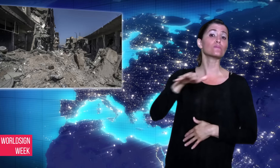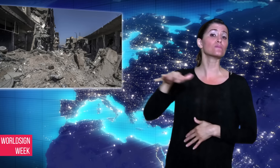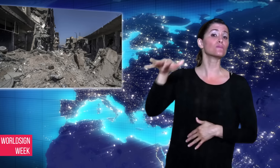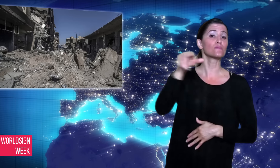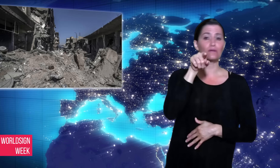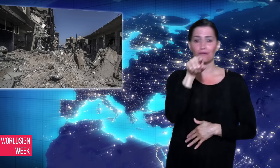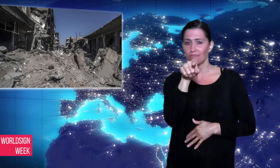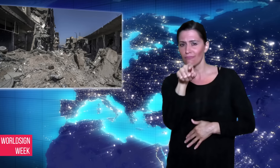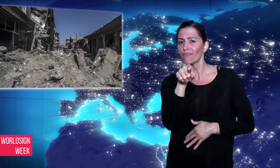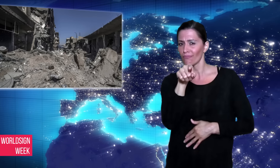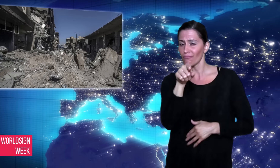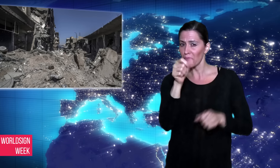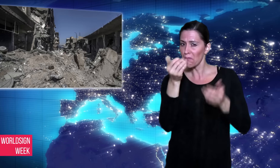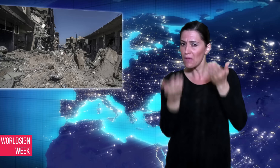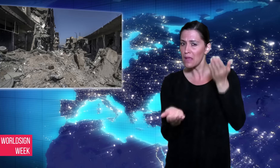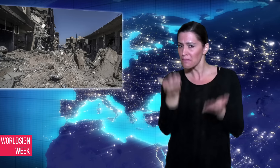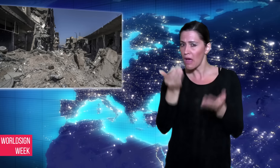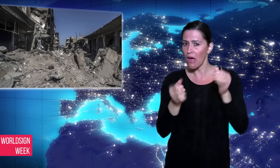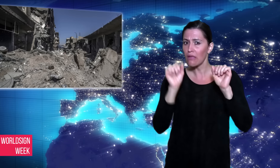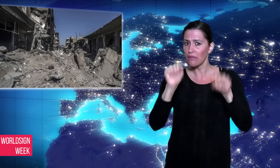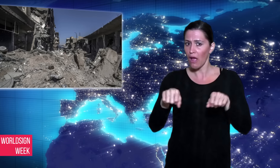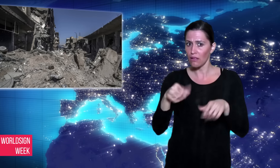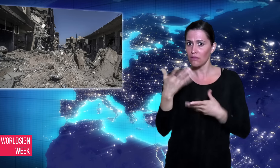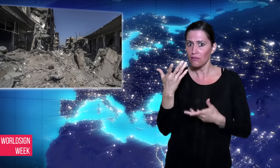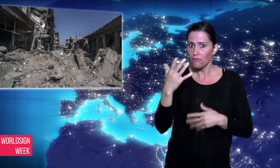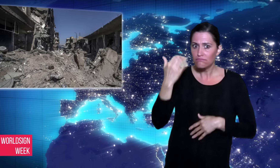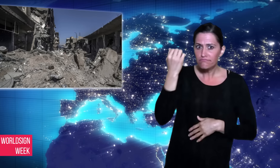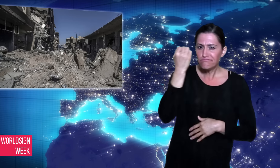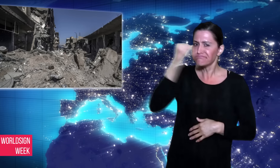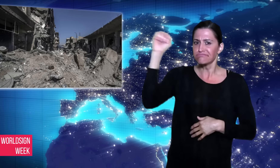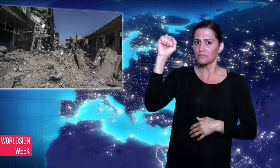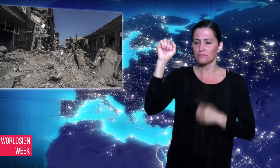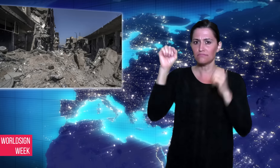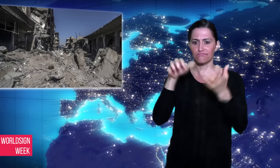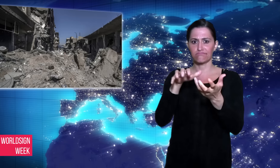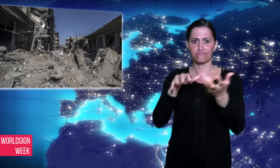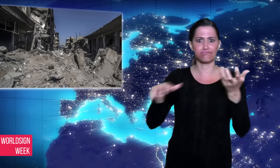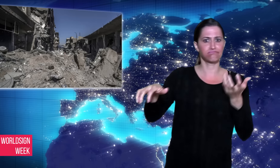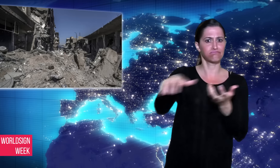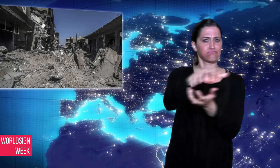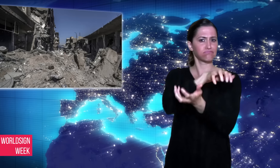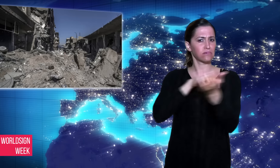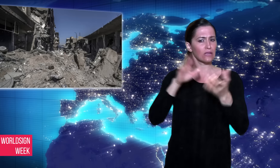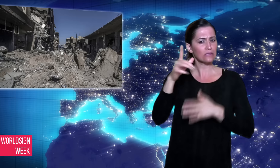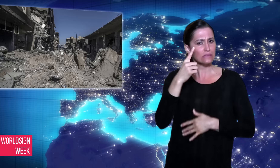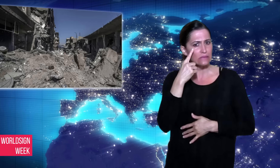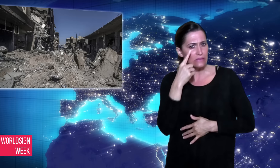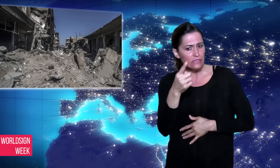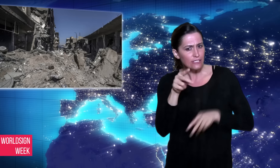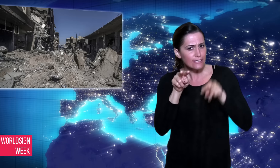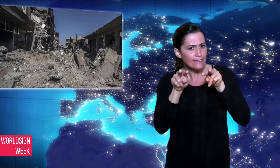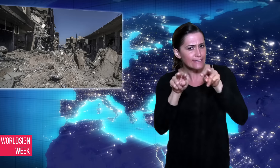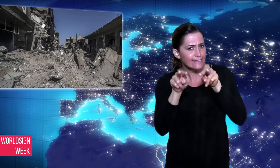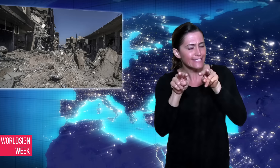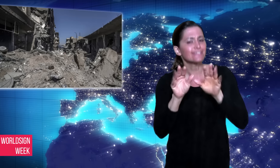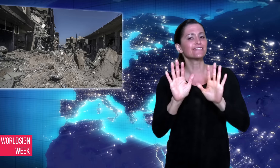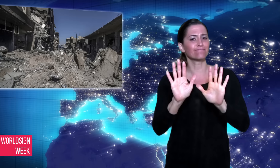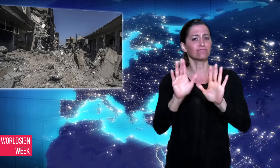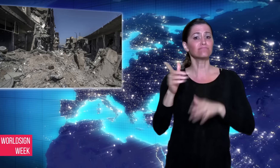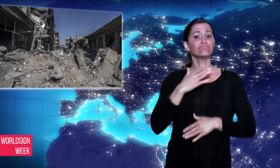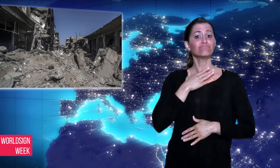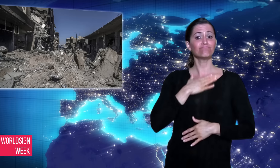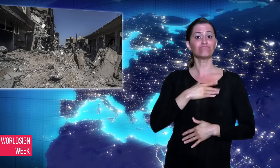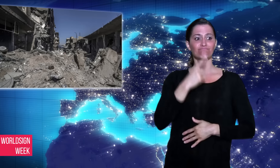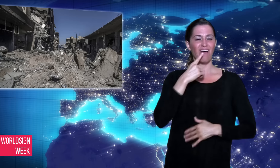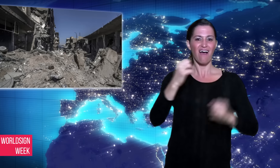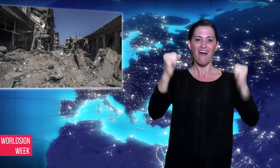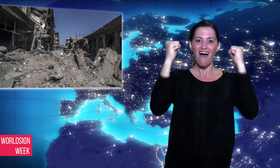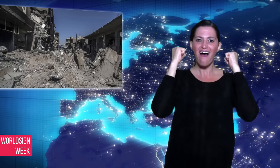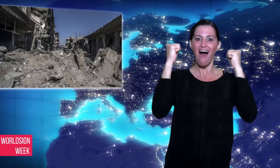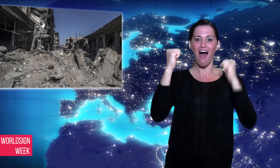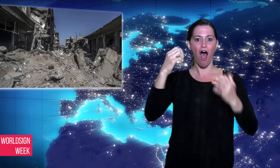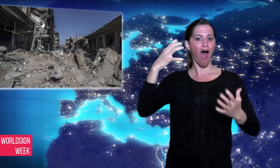threat so declaration of victory